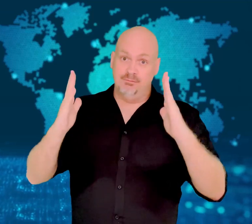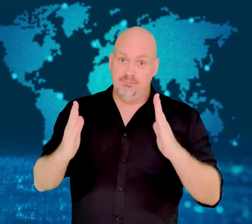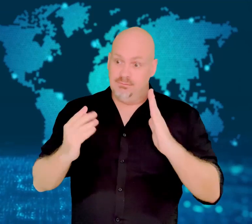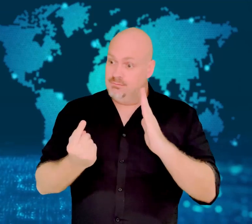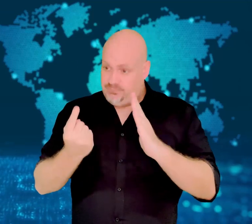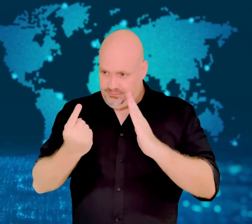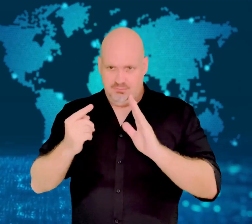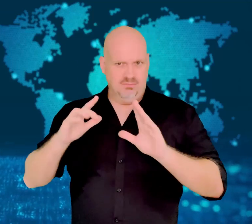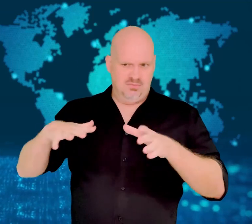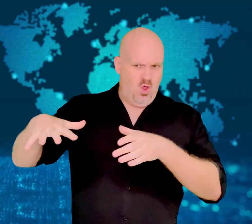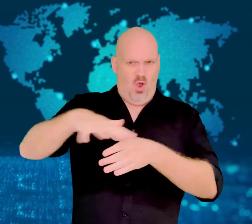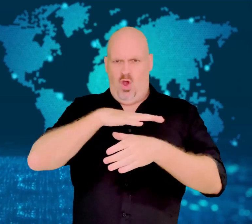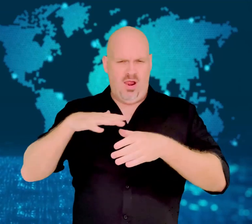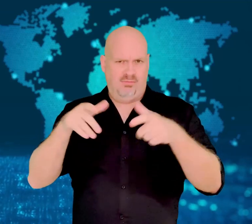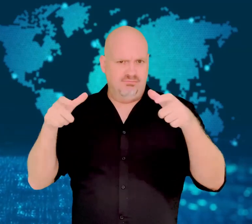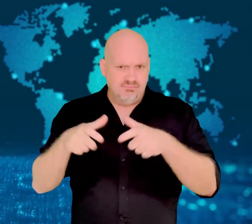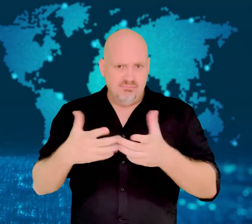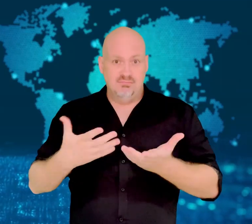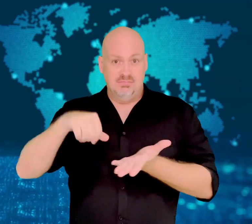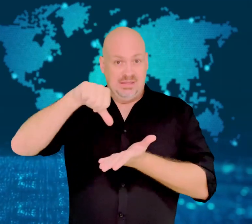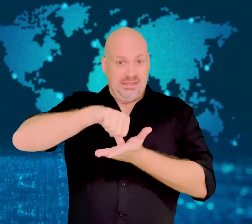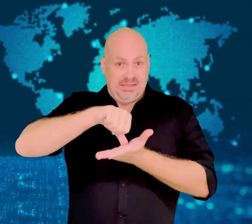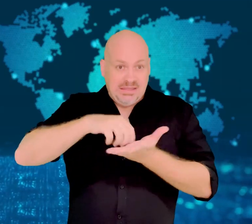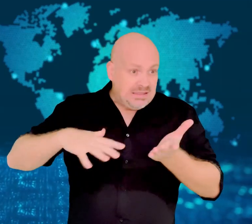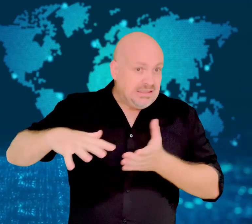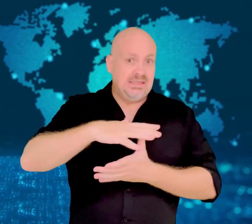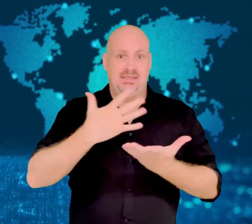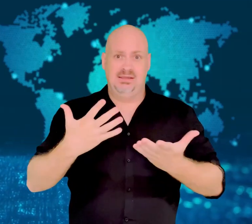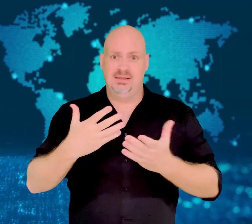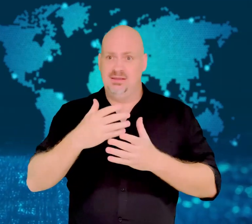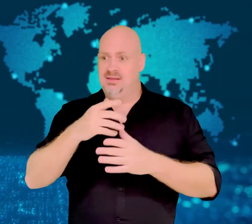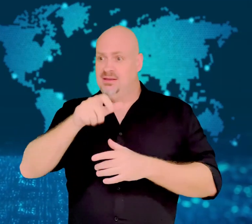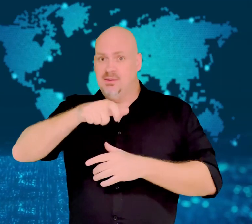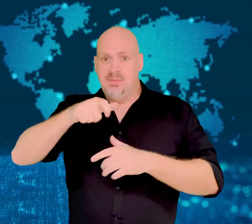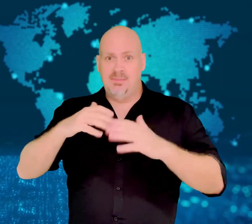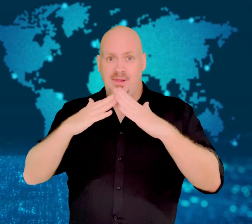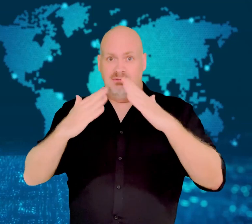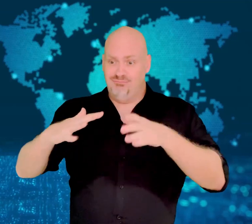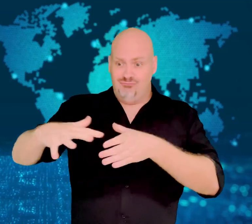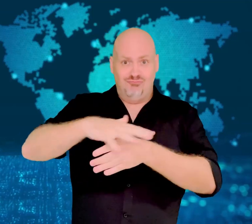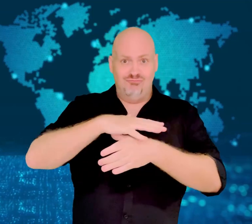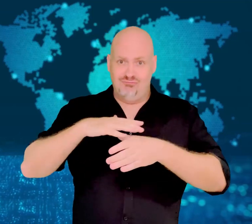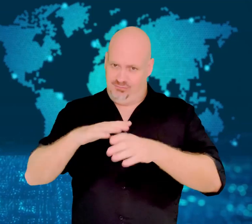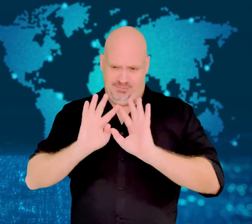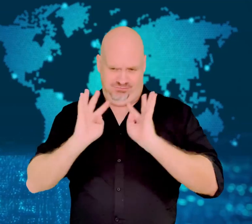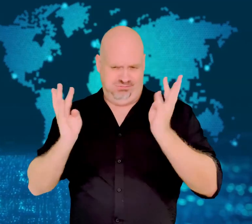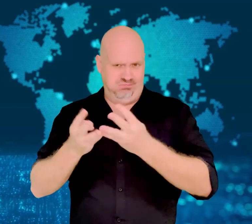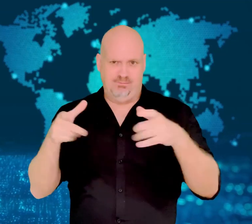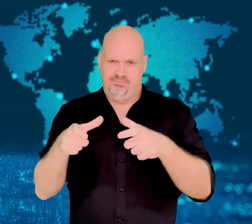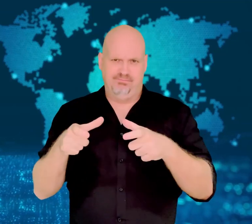This is done by containing every outbreak with lockdowns of